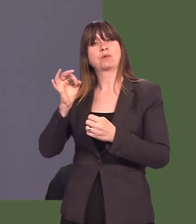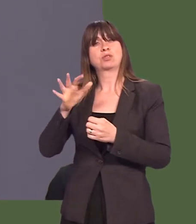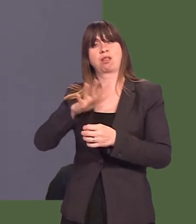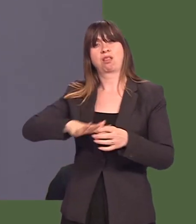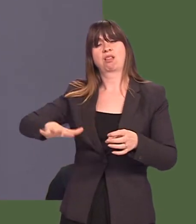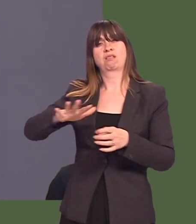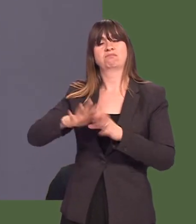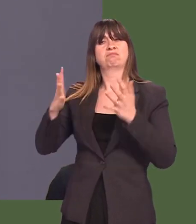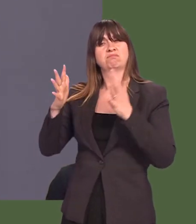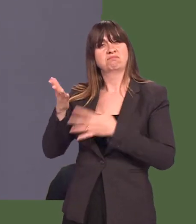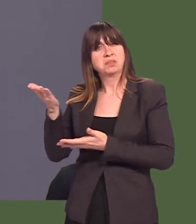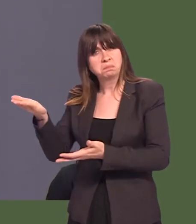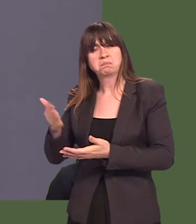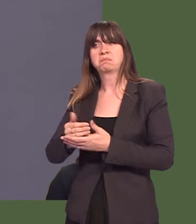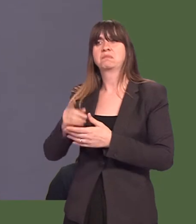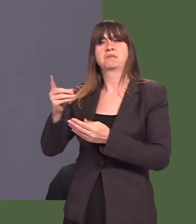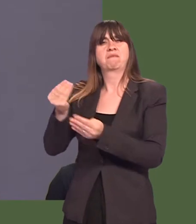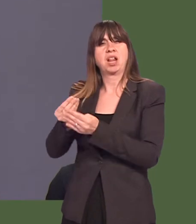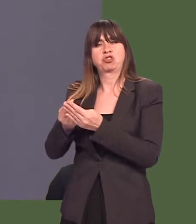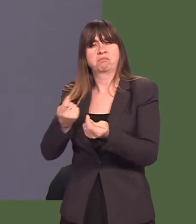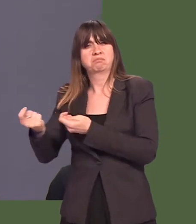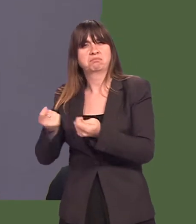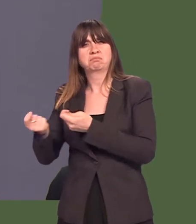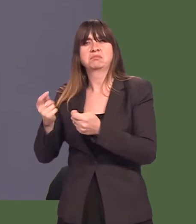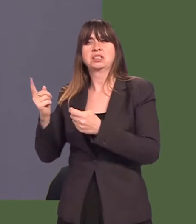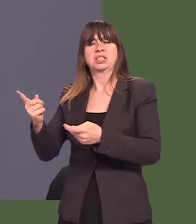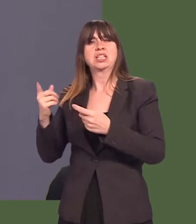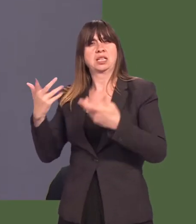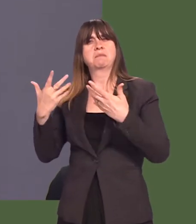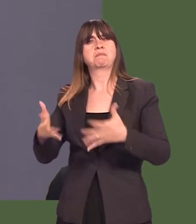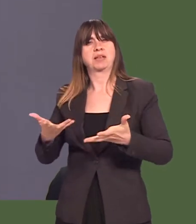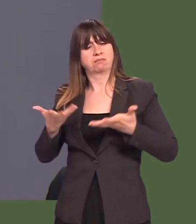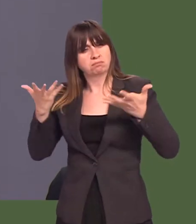is a testament to Keithís leadership, his sound financial management, and a lifetime in public service?